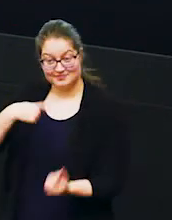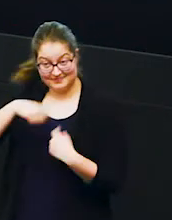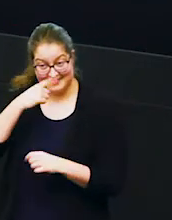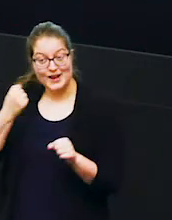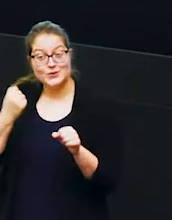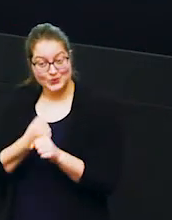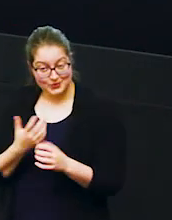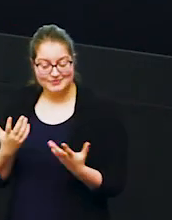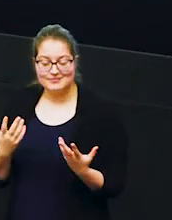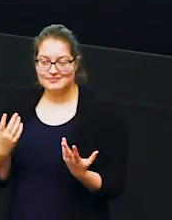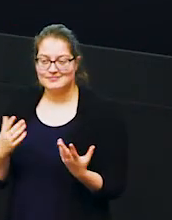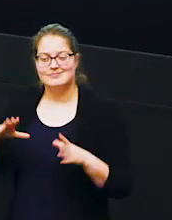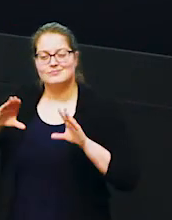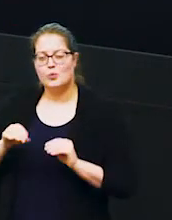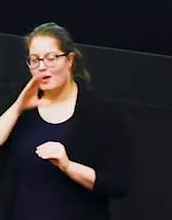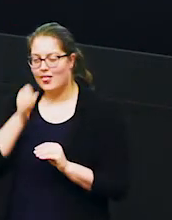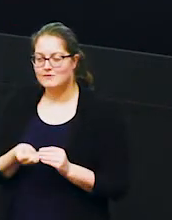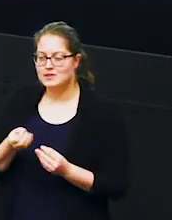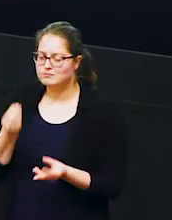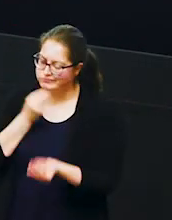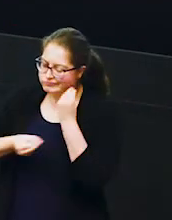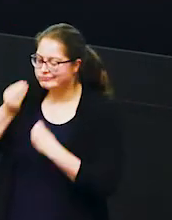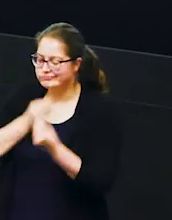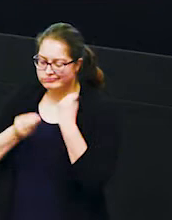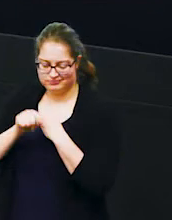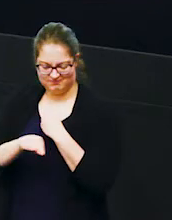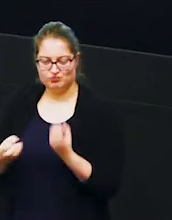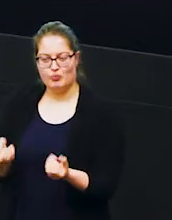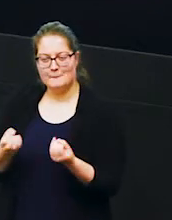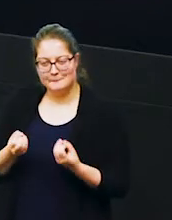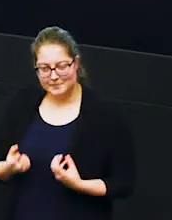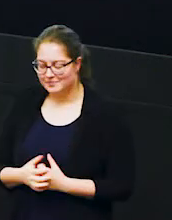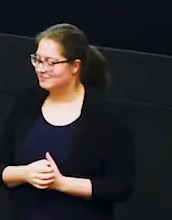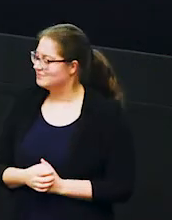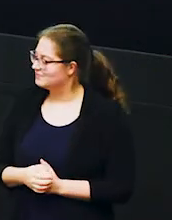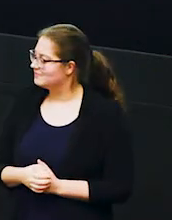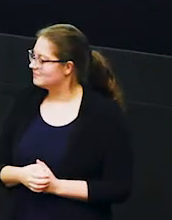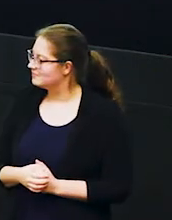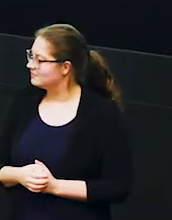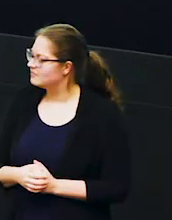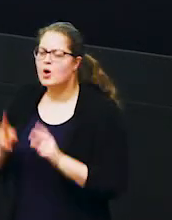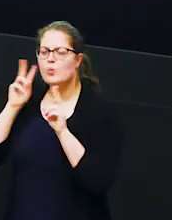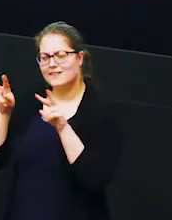to stop elephants feeding on a farmer's crops now just watch this video so this video is not